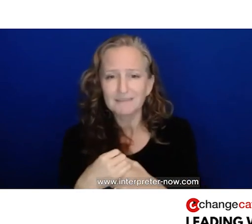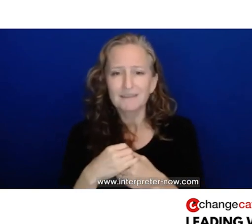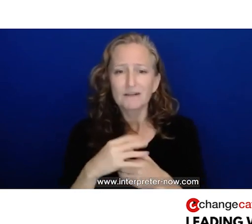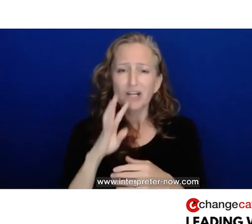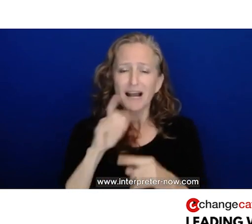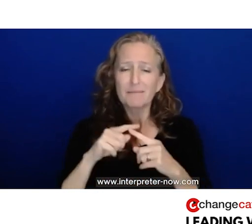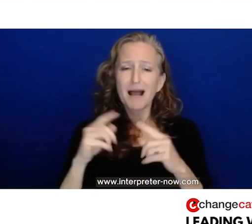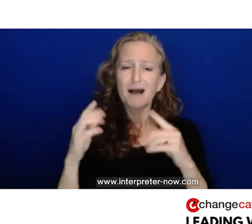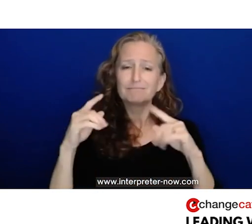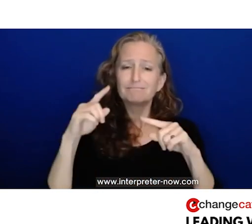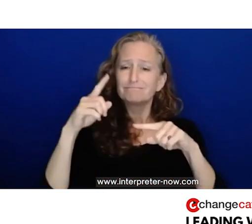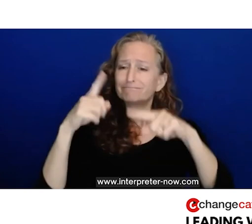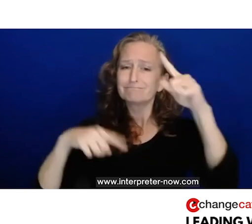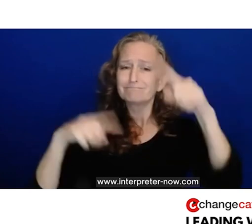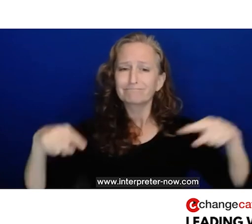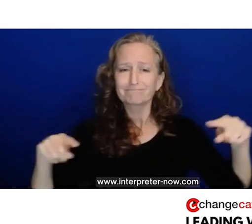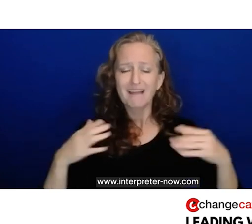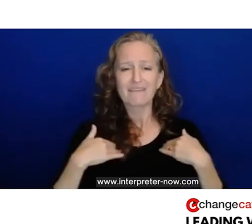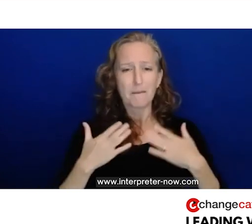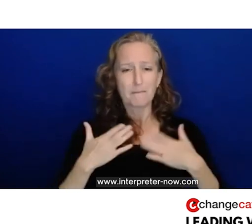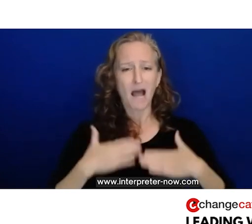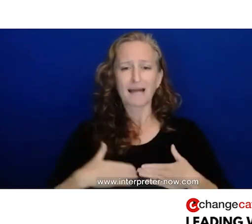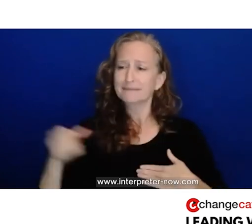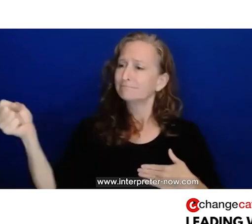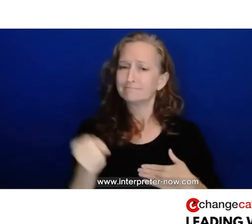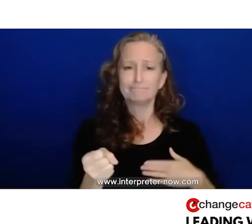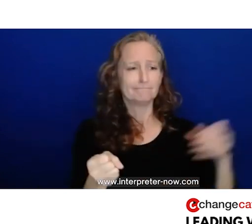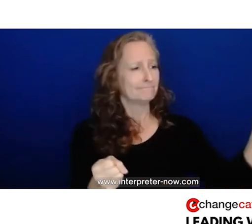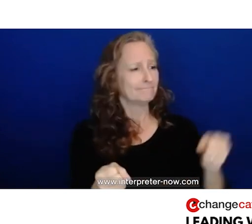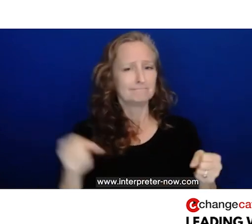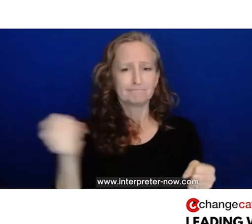just to have more bodies in the room that represent communities that have been historically